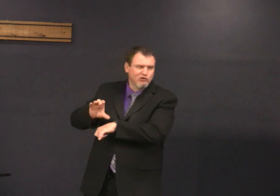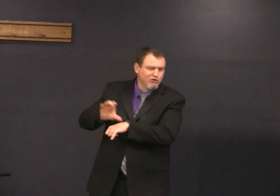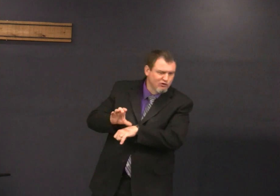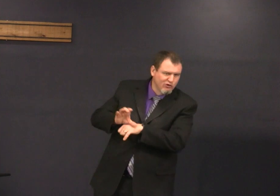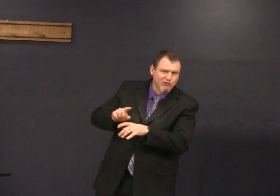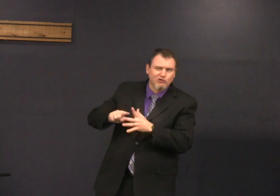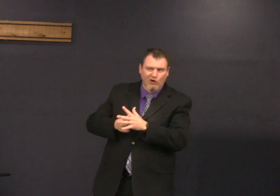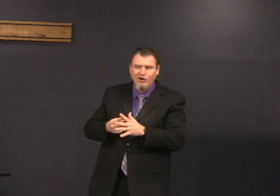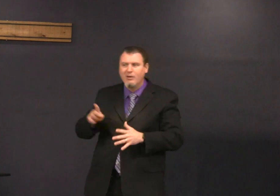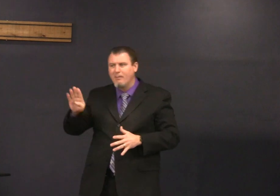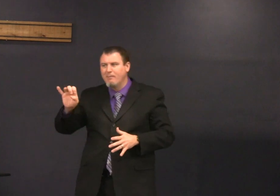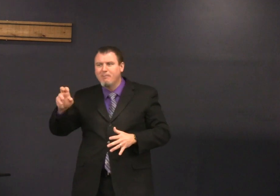recently I talked with